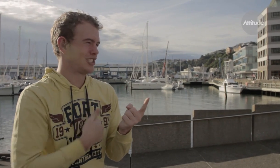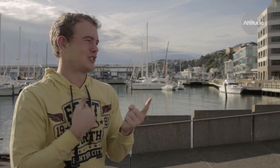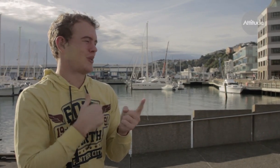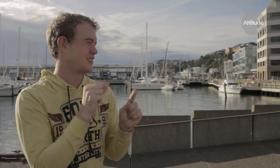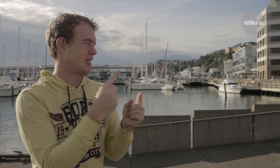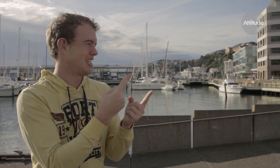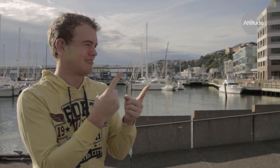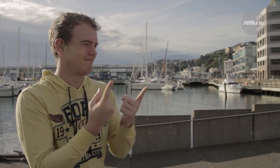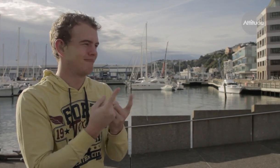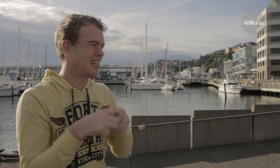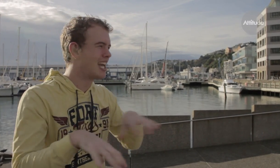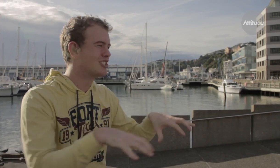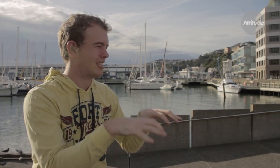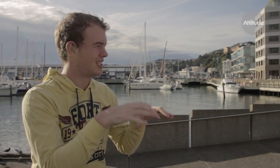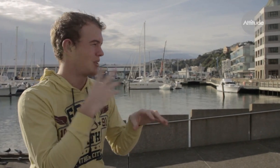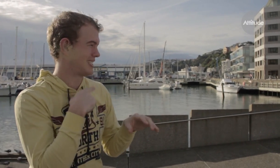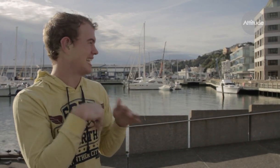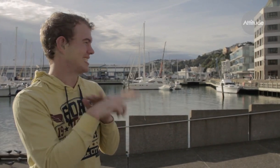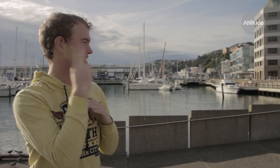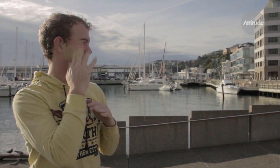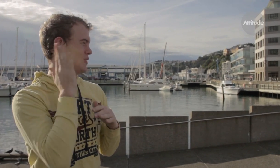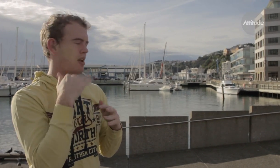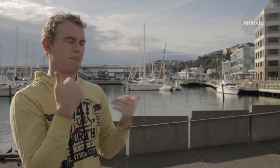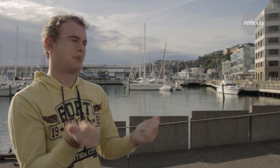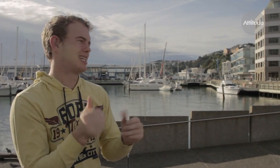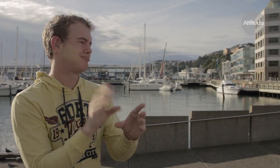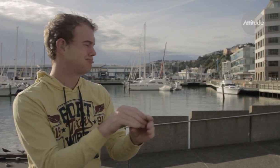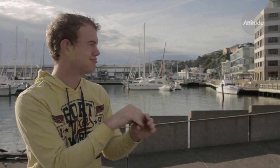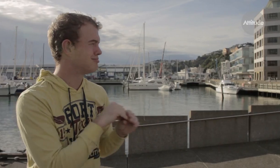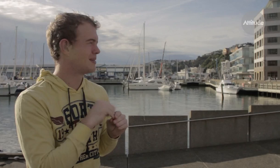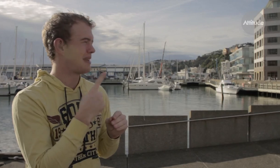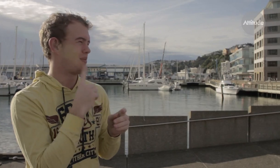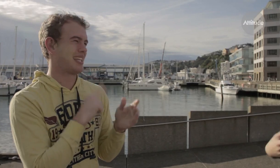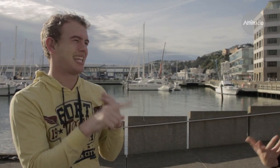I was at deaf school I was involved in heaps of things but now I’m in the hearing world